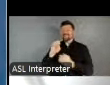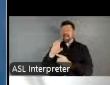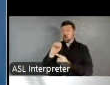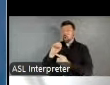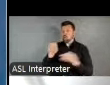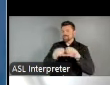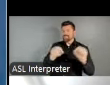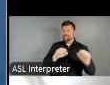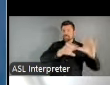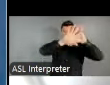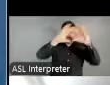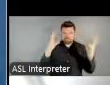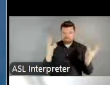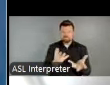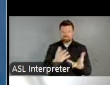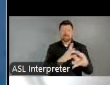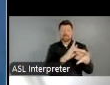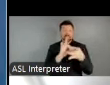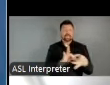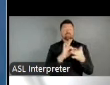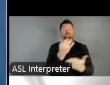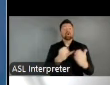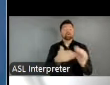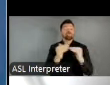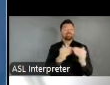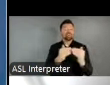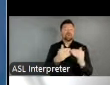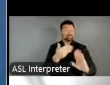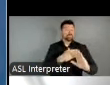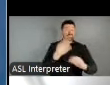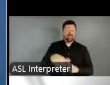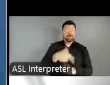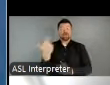community. Before I hand it back over to Michael, I do wanna mention that during the discussion,